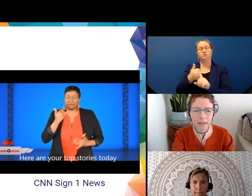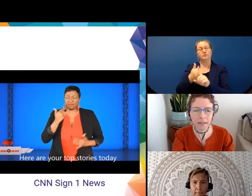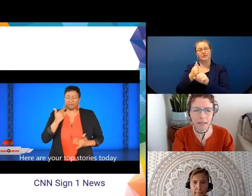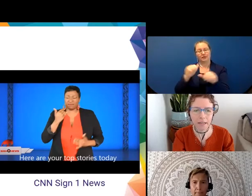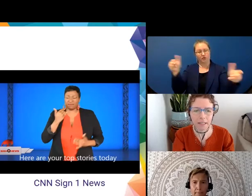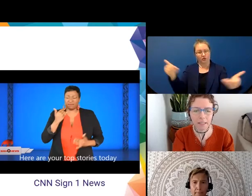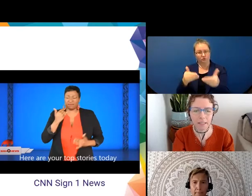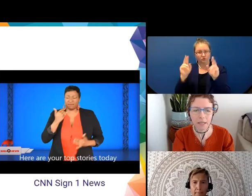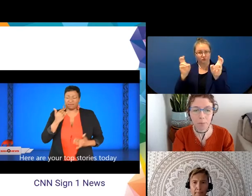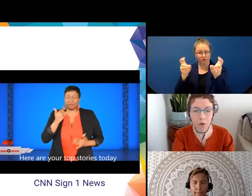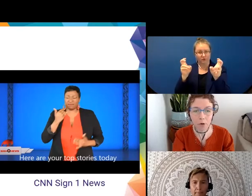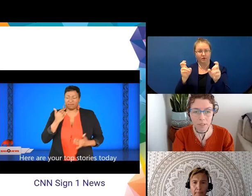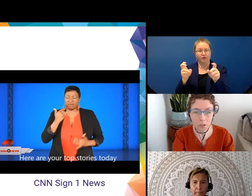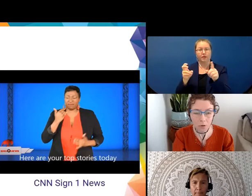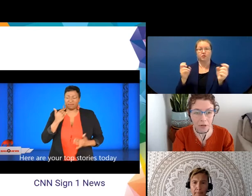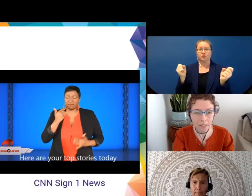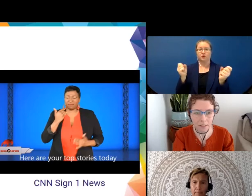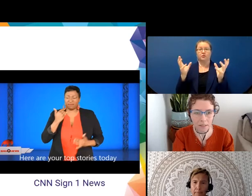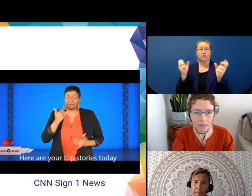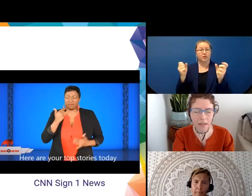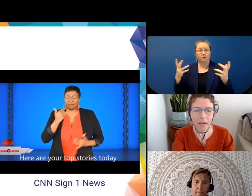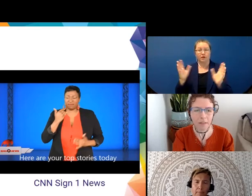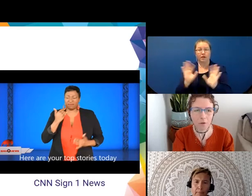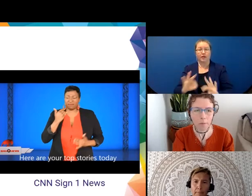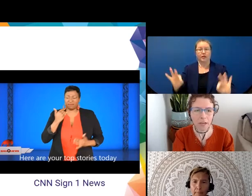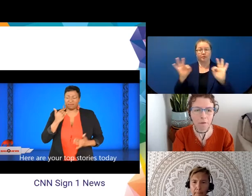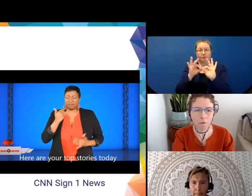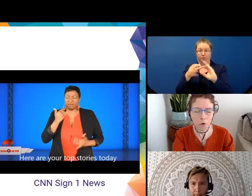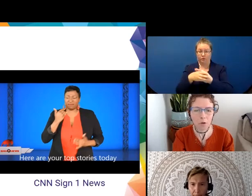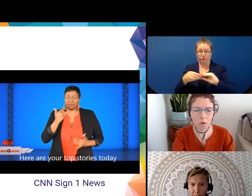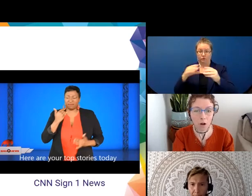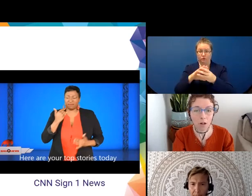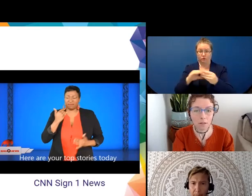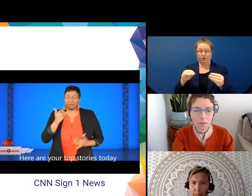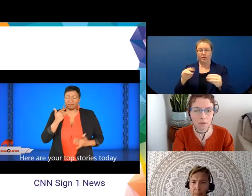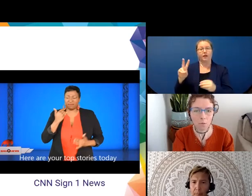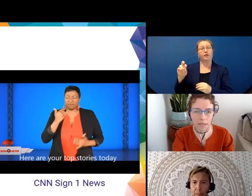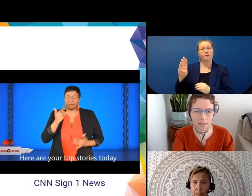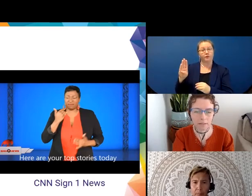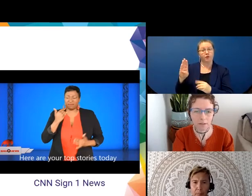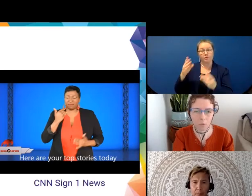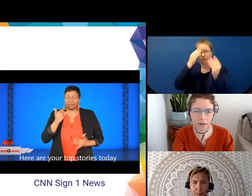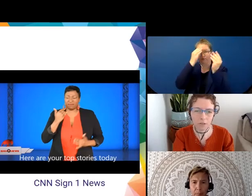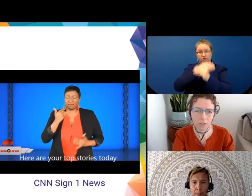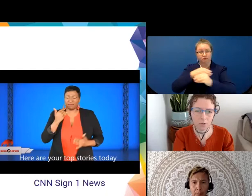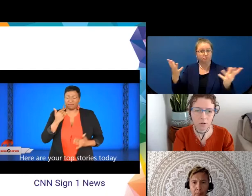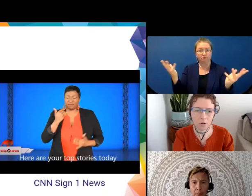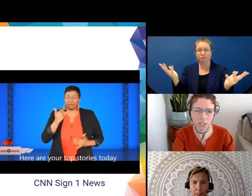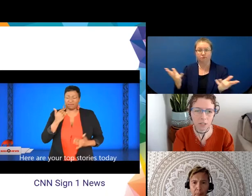is IMPORTANT STORIES and then the verb INFORM-YOU-ALL WHAT. The WHAT is the rhetorical question.